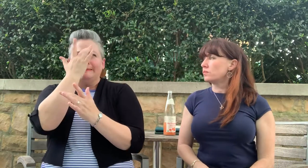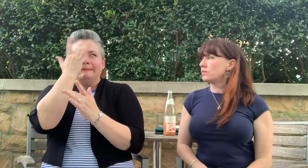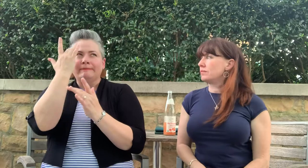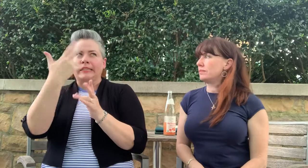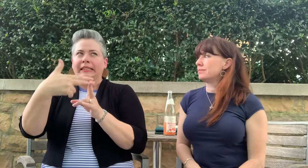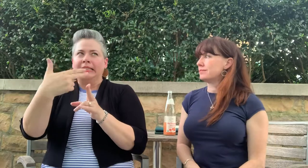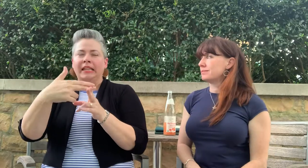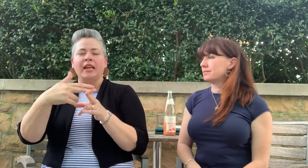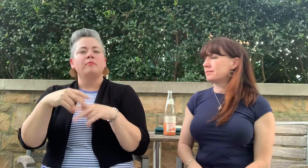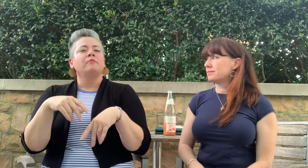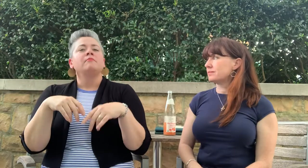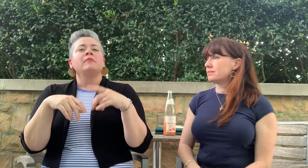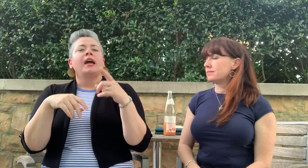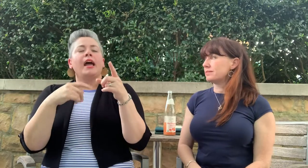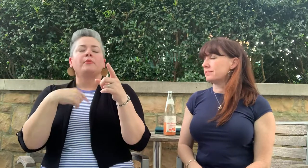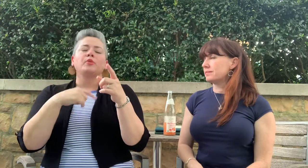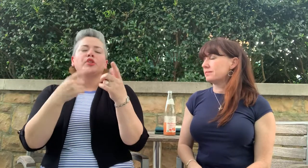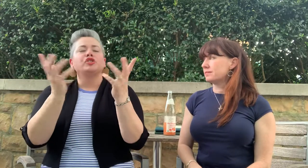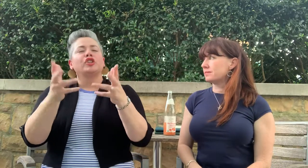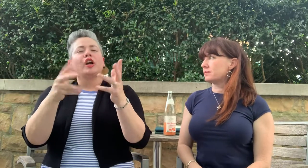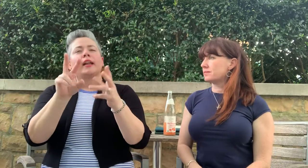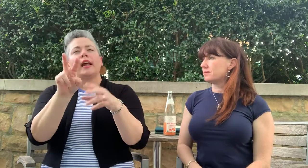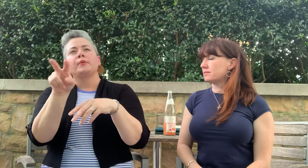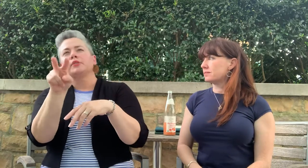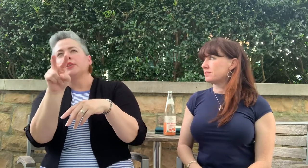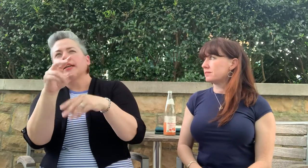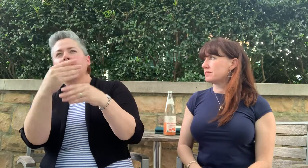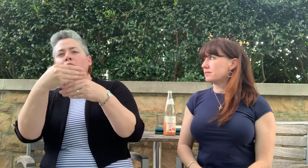there. (I've forgotten her name.) As we were chatting,